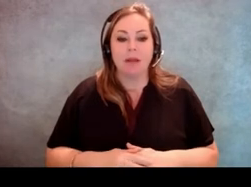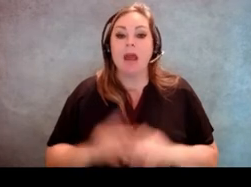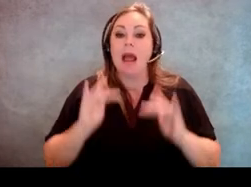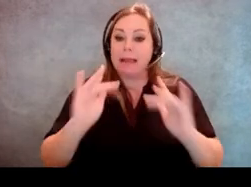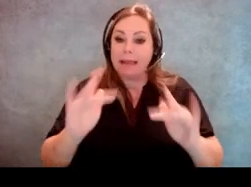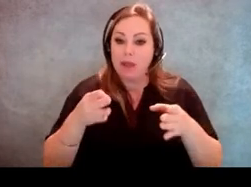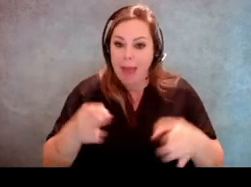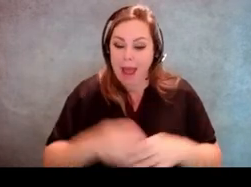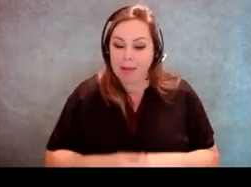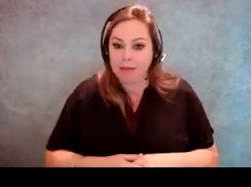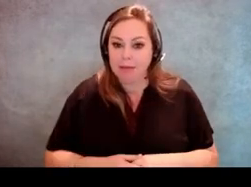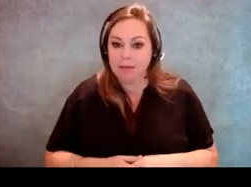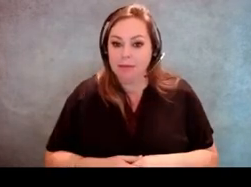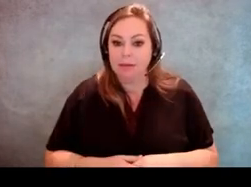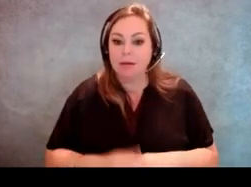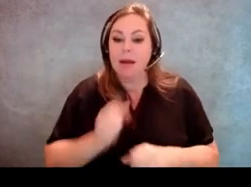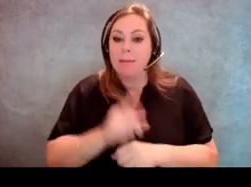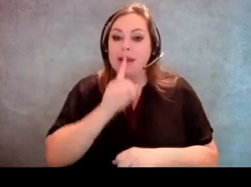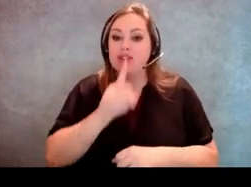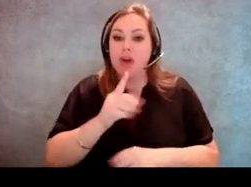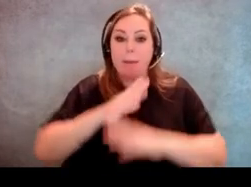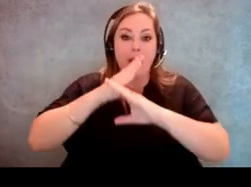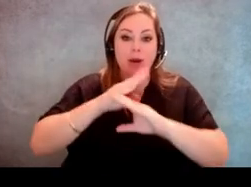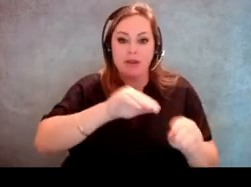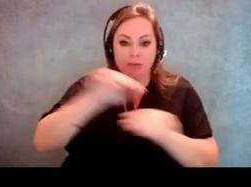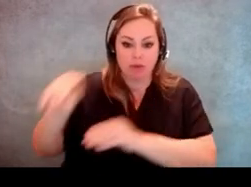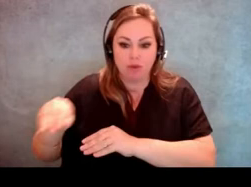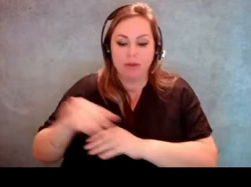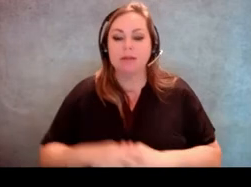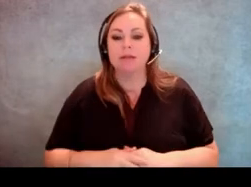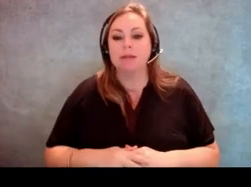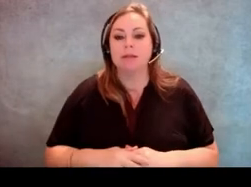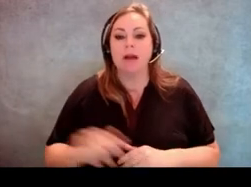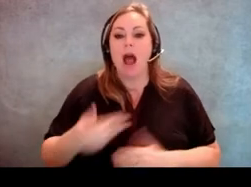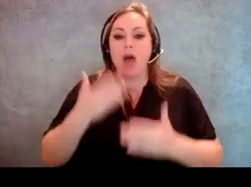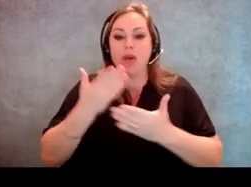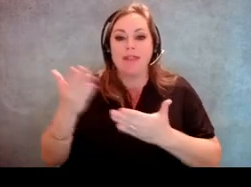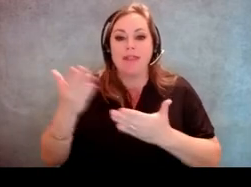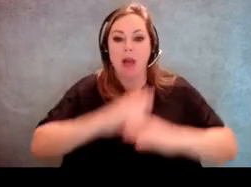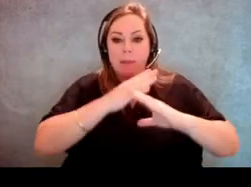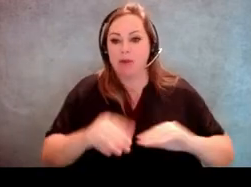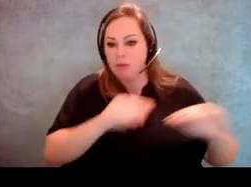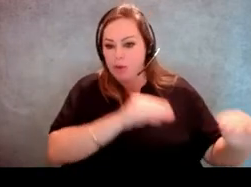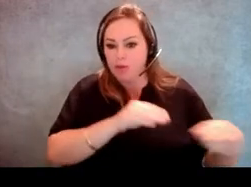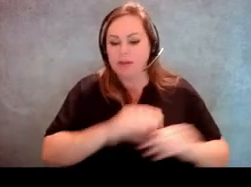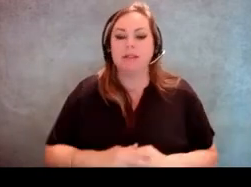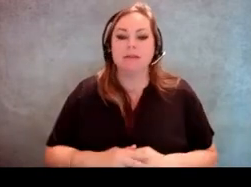make sure any barriers or other kind of obstacles are removed from the pathway.